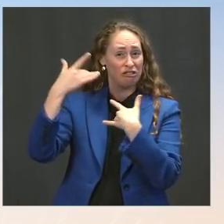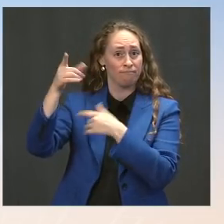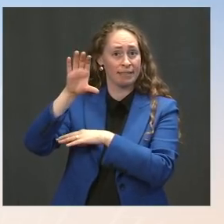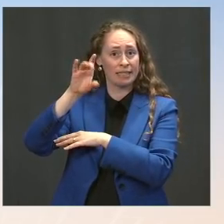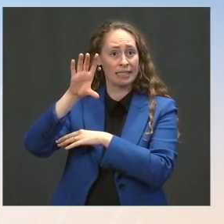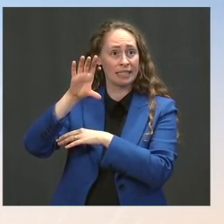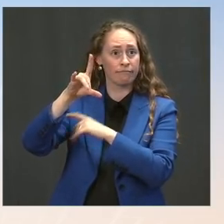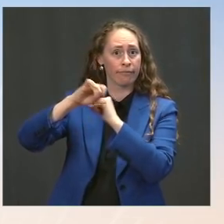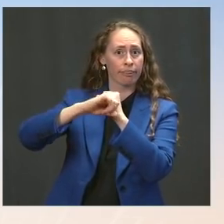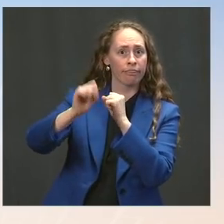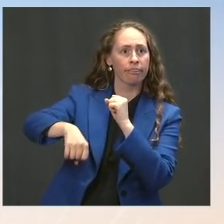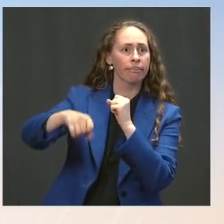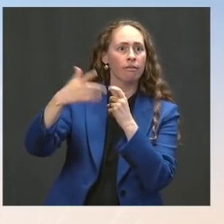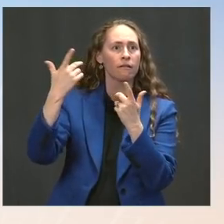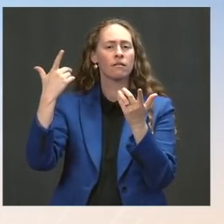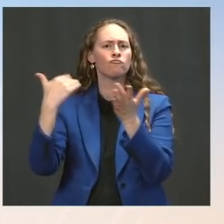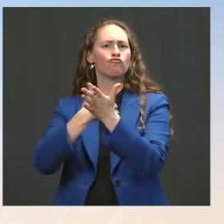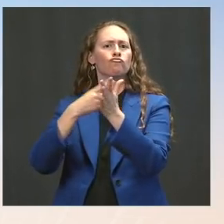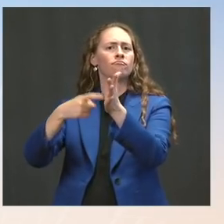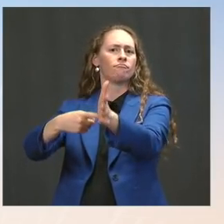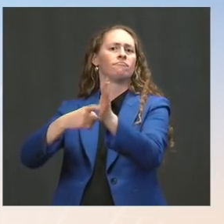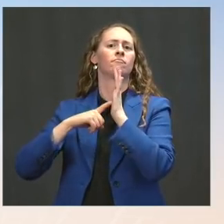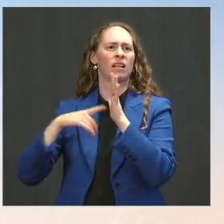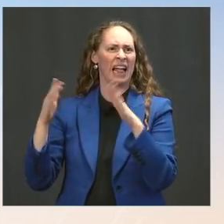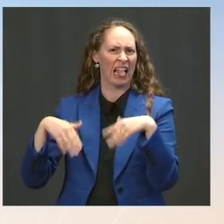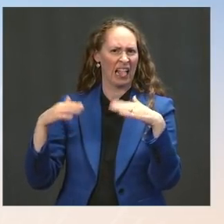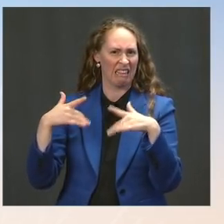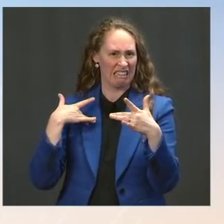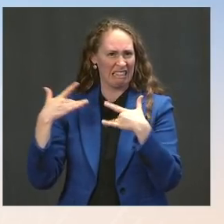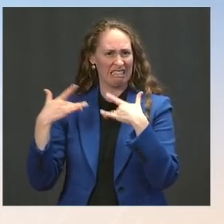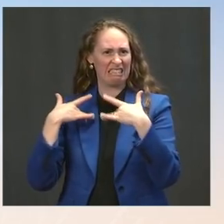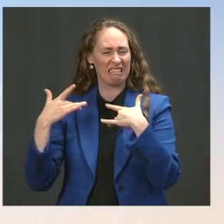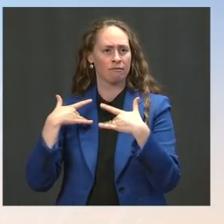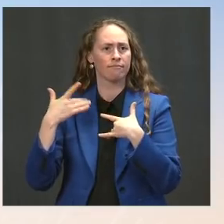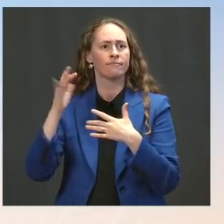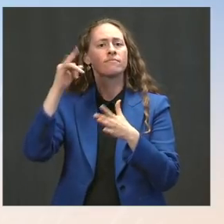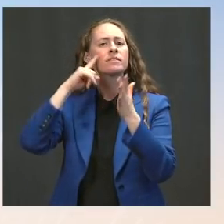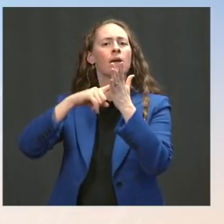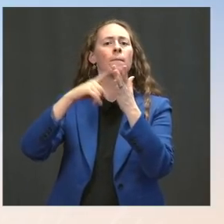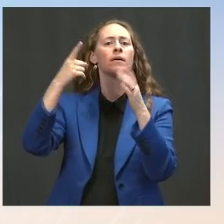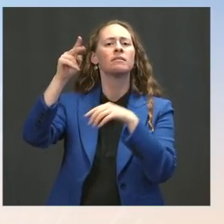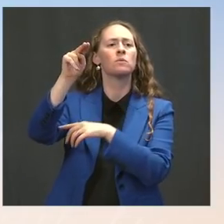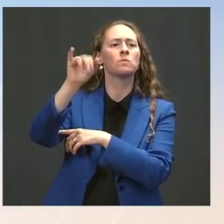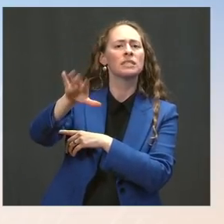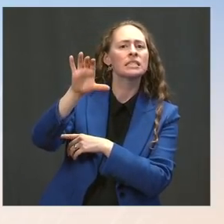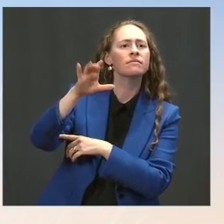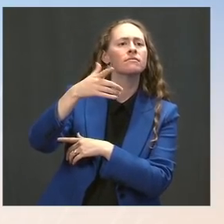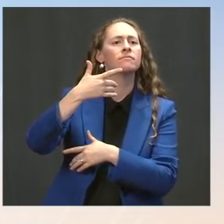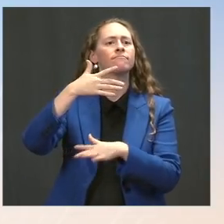that we see cities like New York issuing vaccine mandates? Ms. Psaki: Look, I think it's important to take a step back